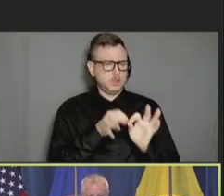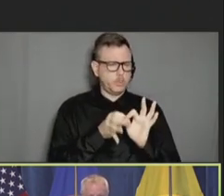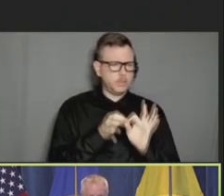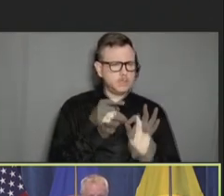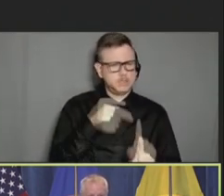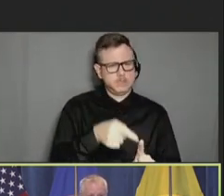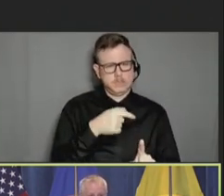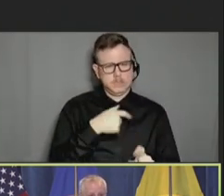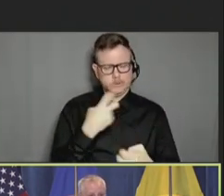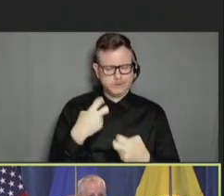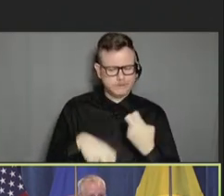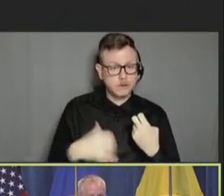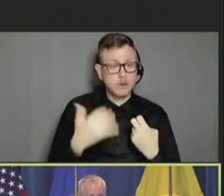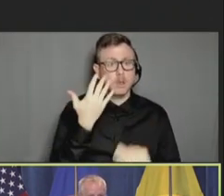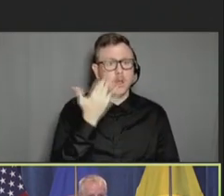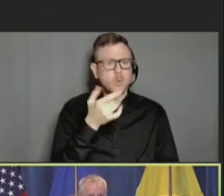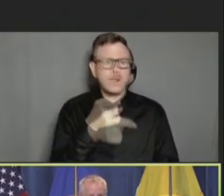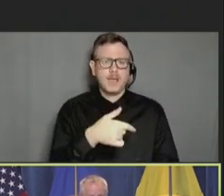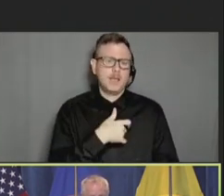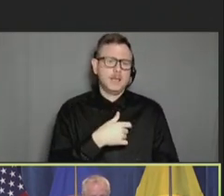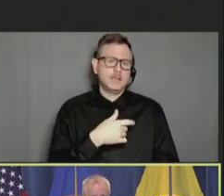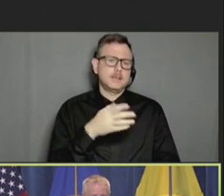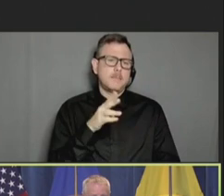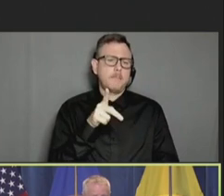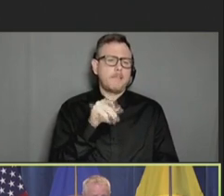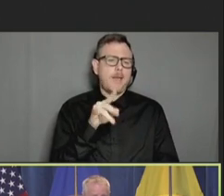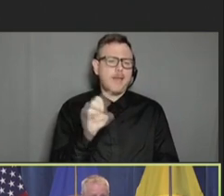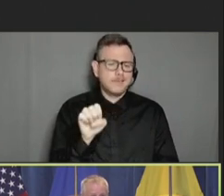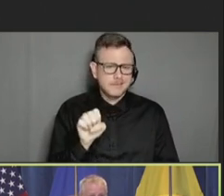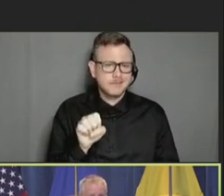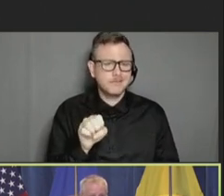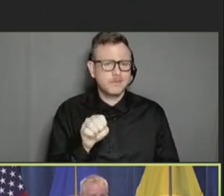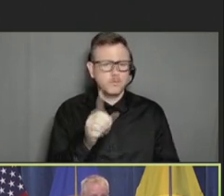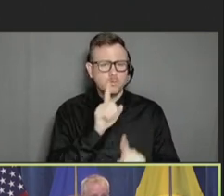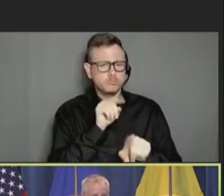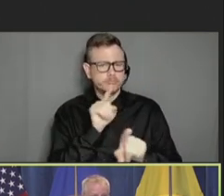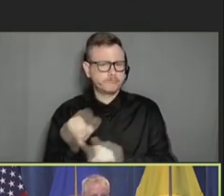was difficult due to the passive reporting nature of VAERS, the reporting requirements